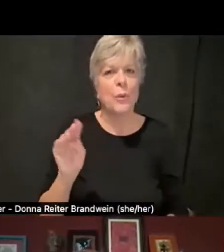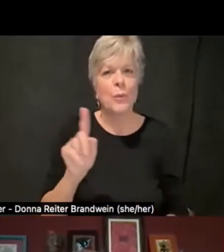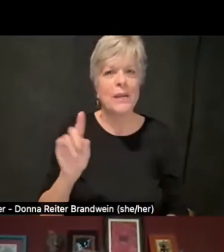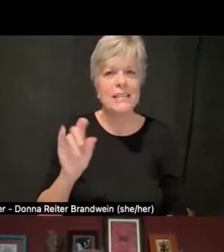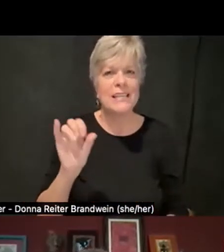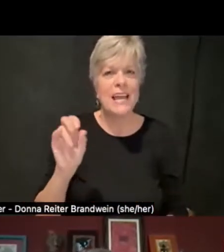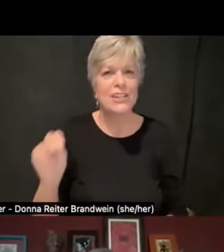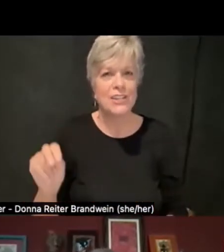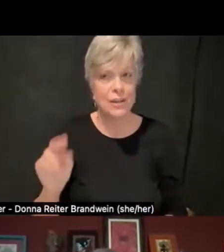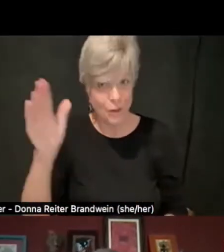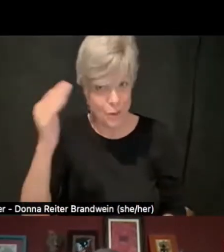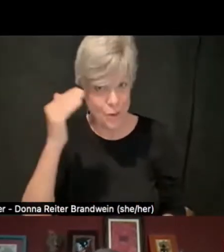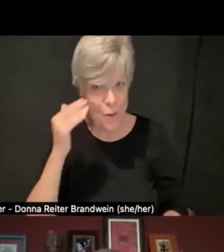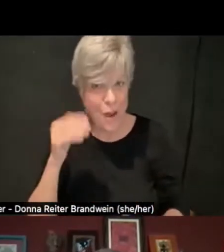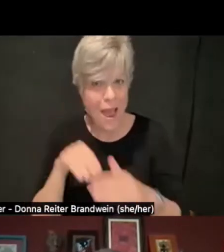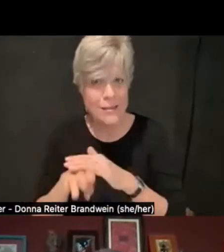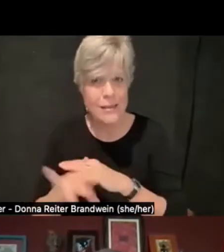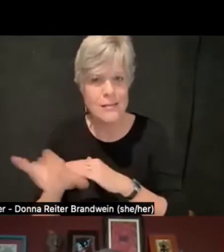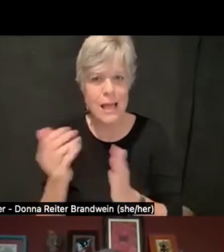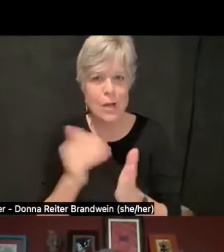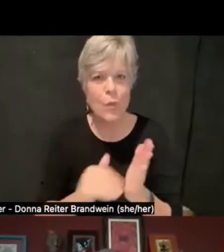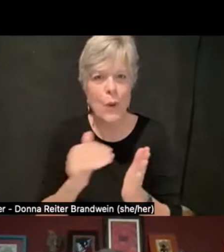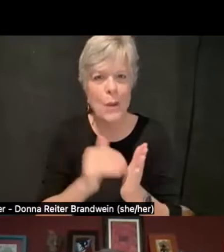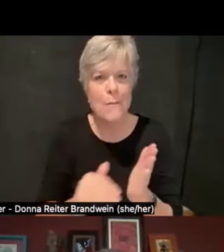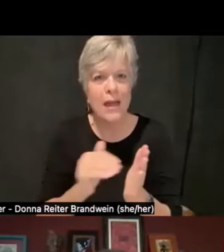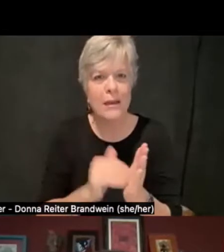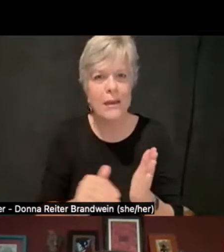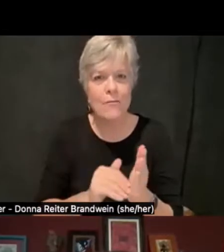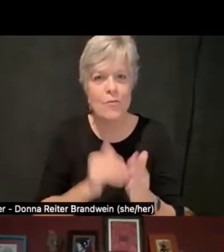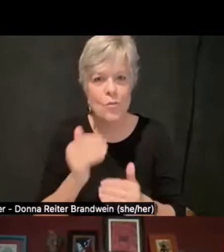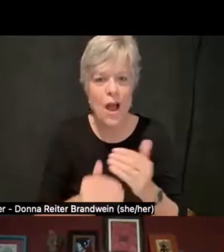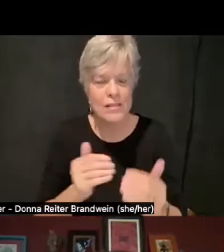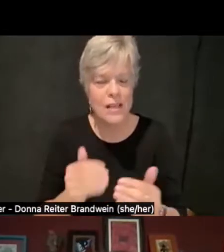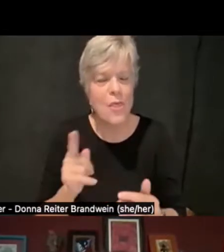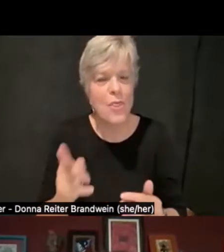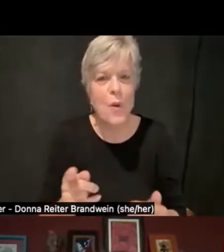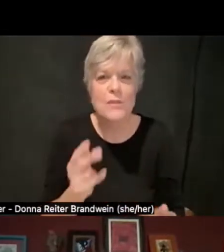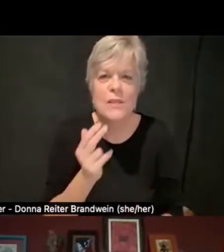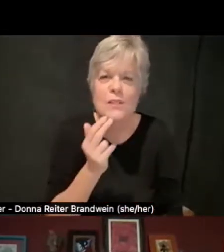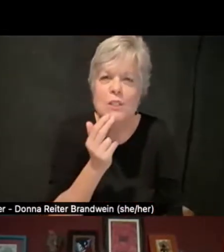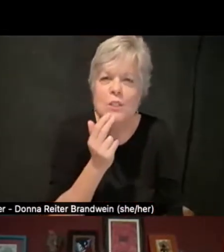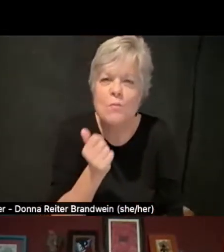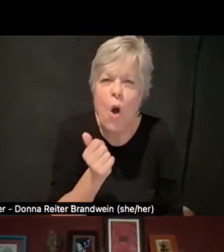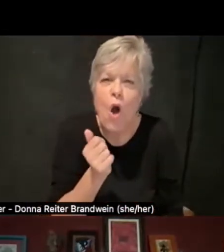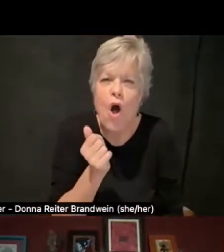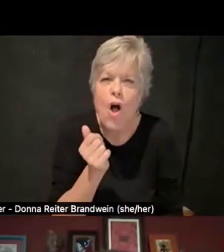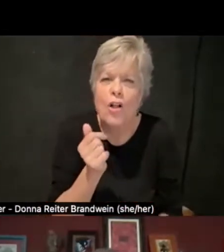this idea that these small gestures of access, those dynamic, interpersonal,